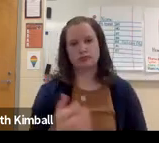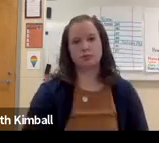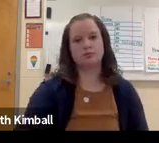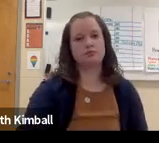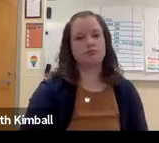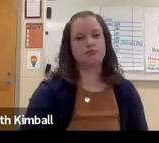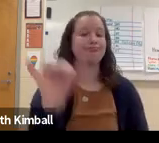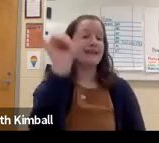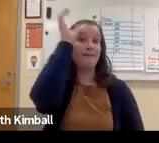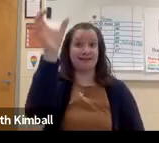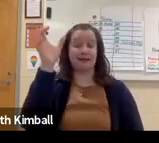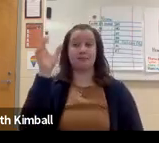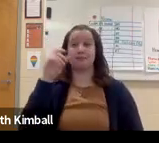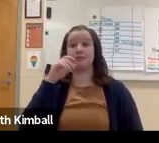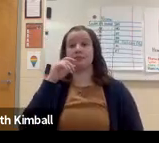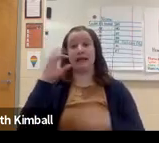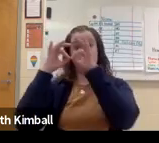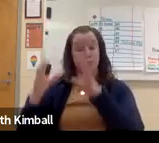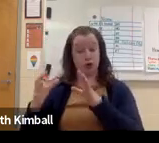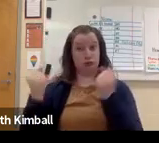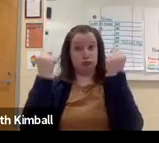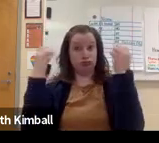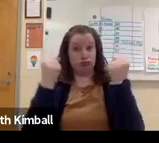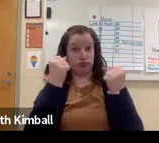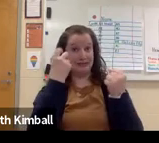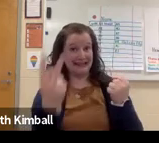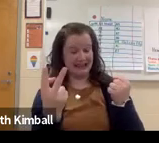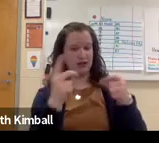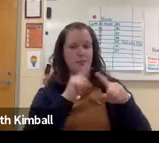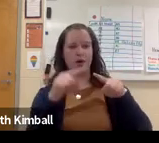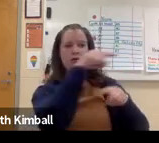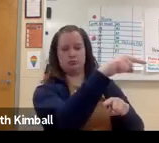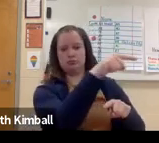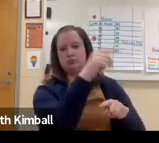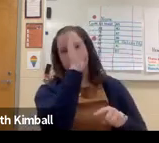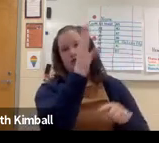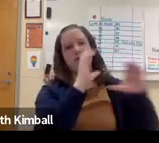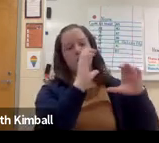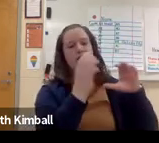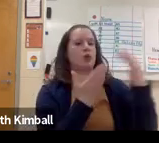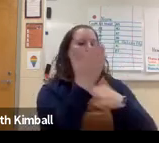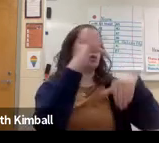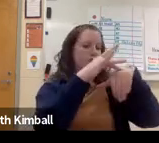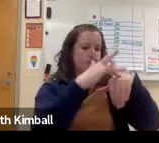to be able to give them communication access. The same concept is for a sign language teacher.